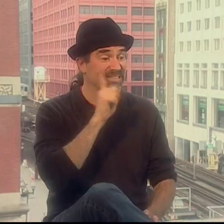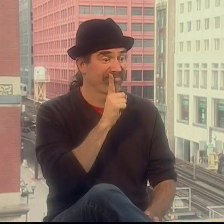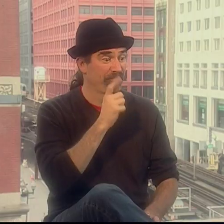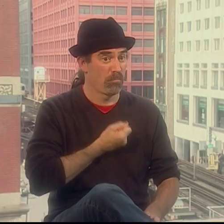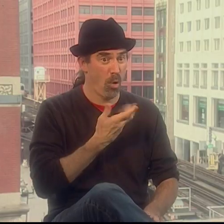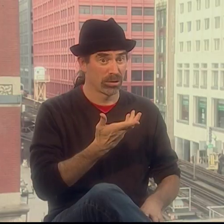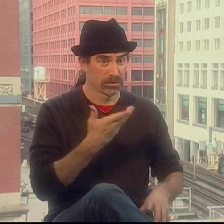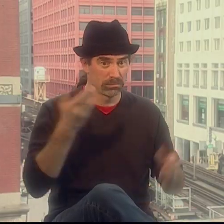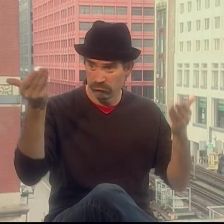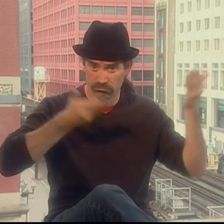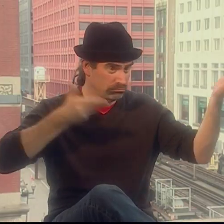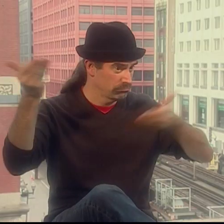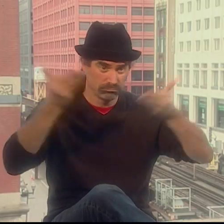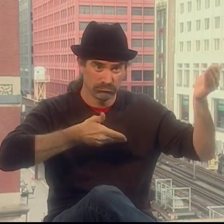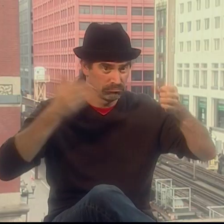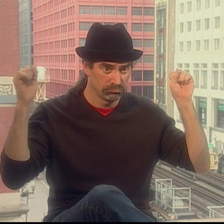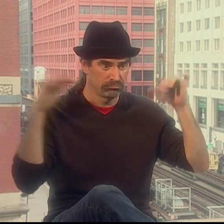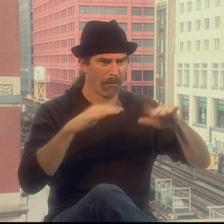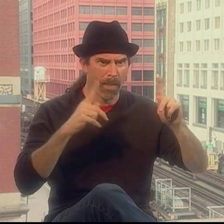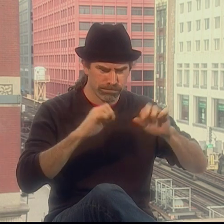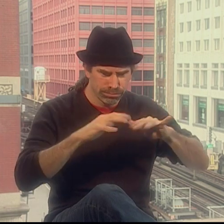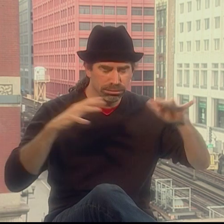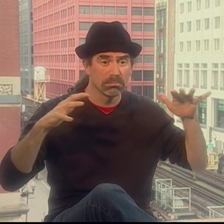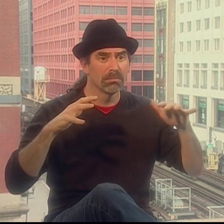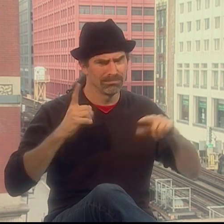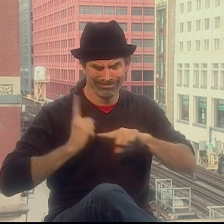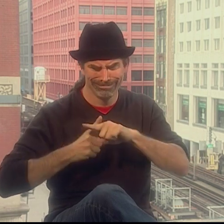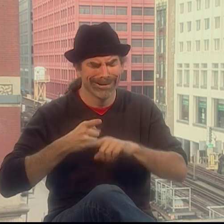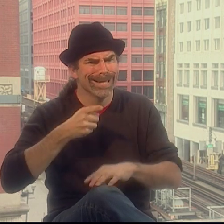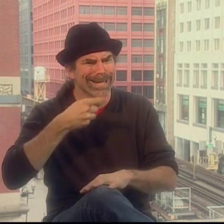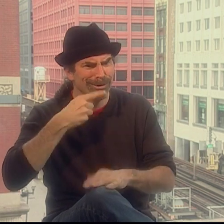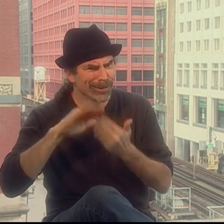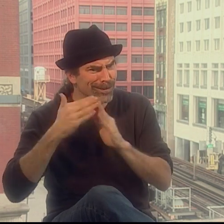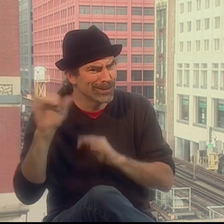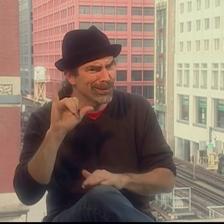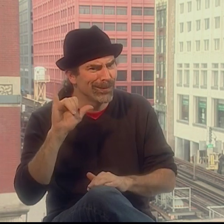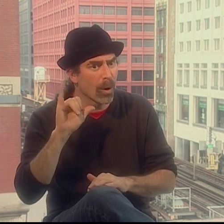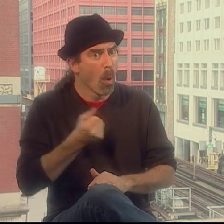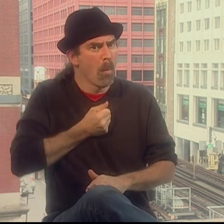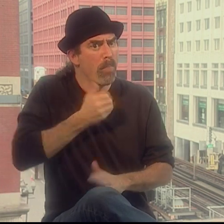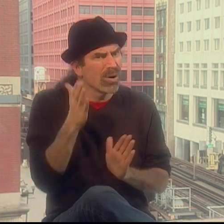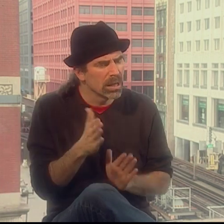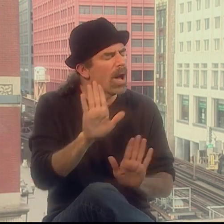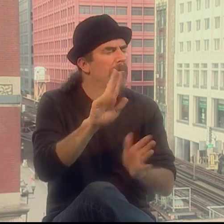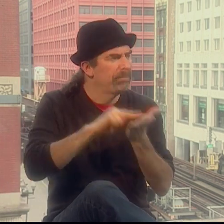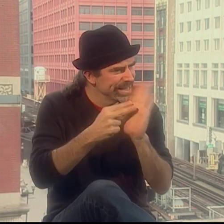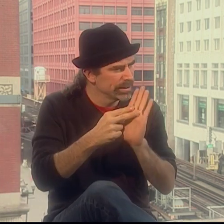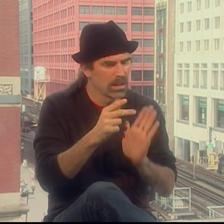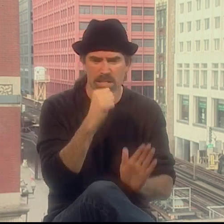We brought deaf poets in and we had the hearing community involved also, but it wasn't just the interpreting community.